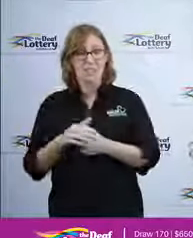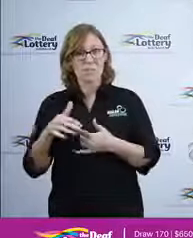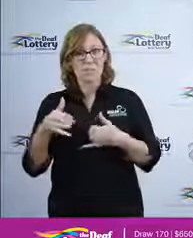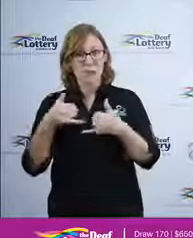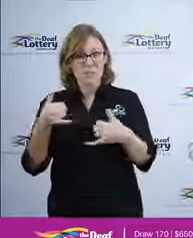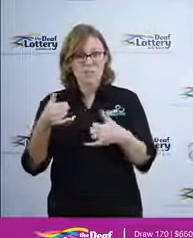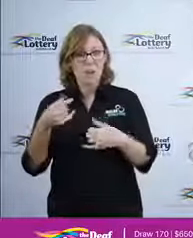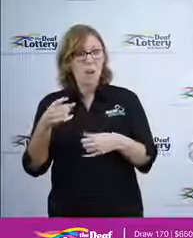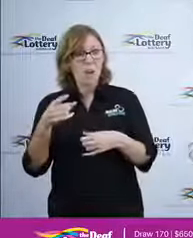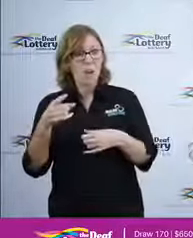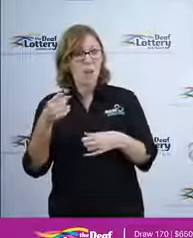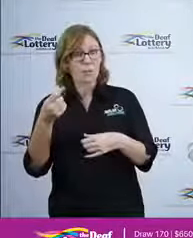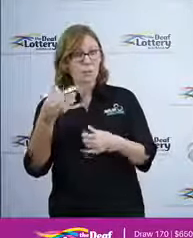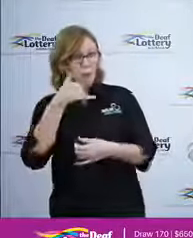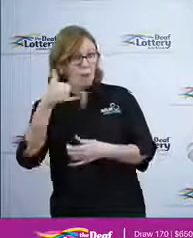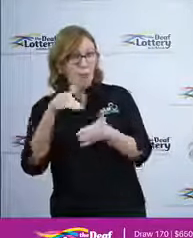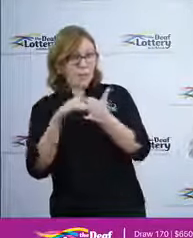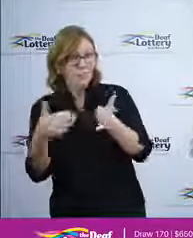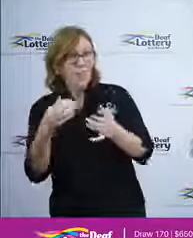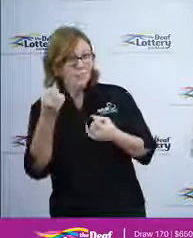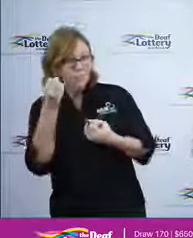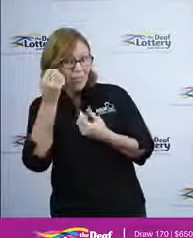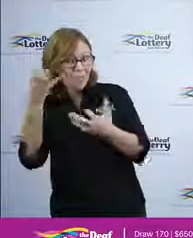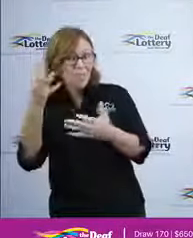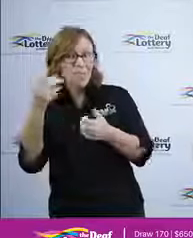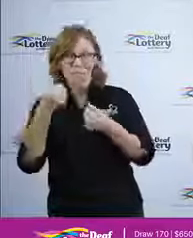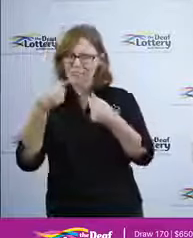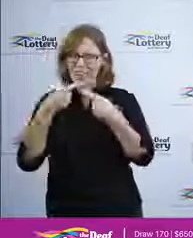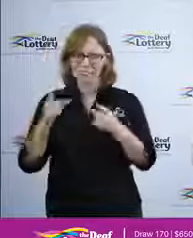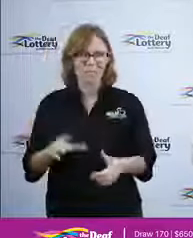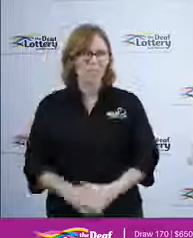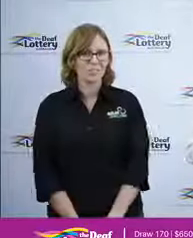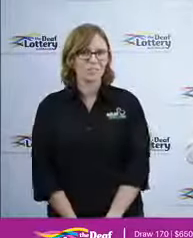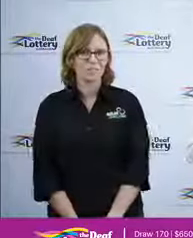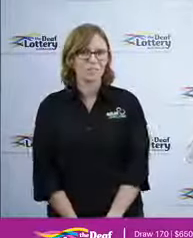course to let them know the great news. What a great prize and it's in time for Easter.